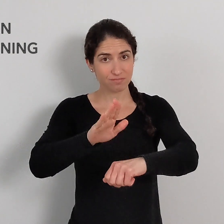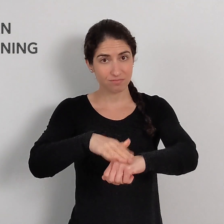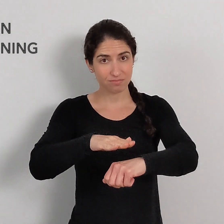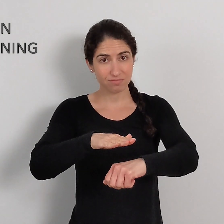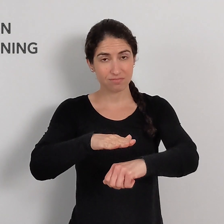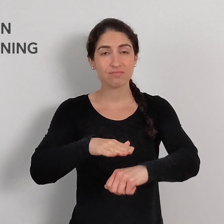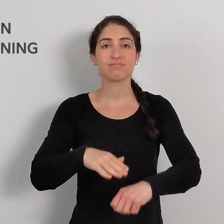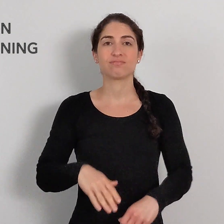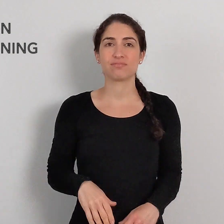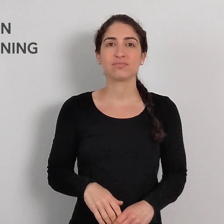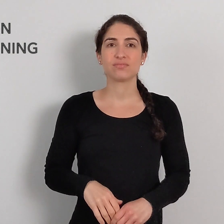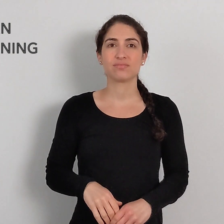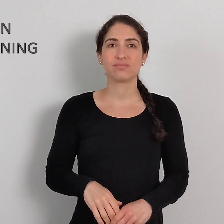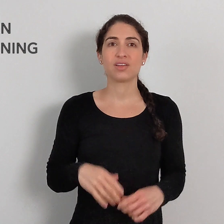WARNING or WARN.